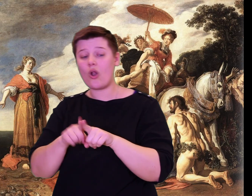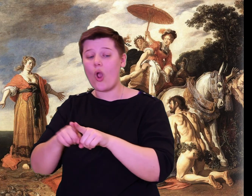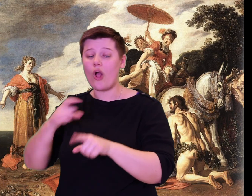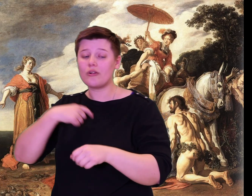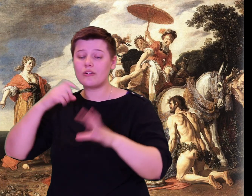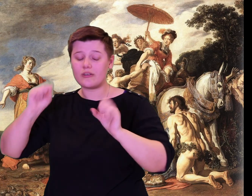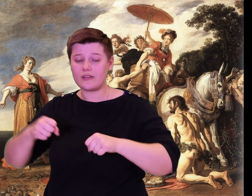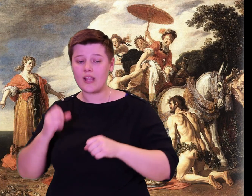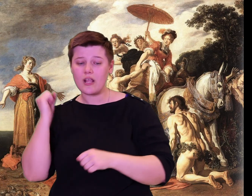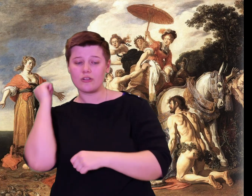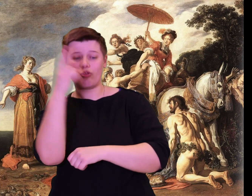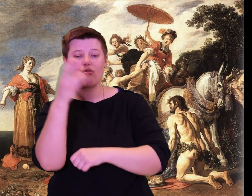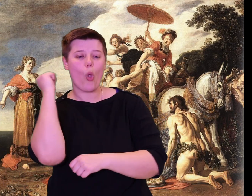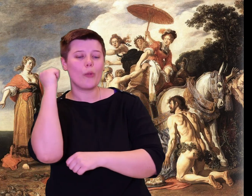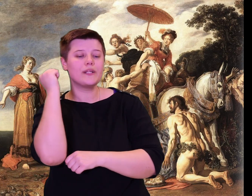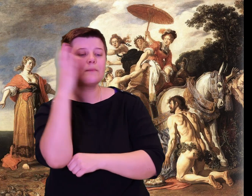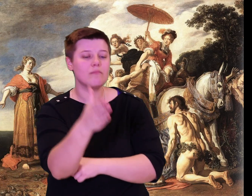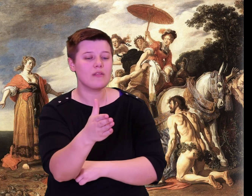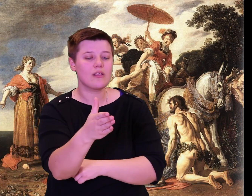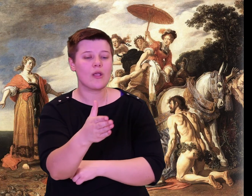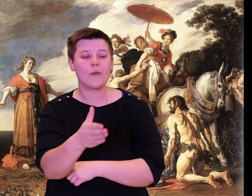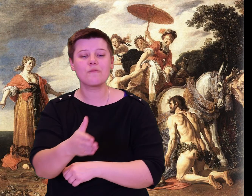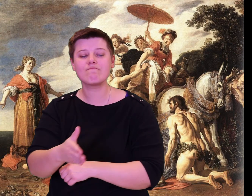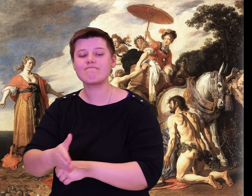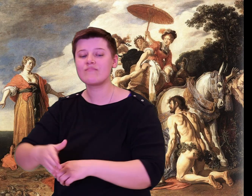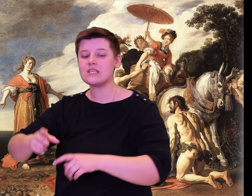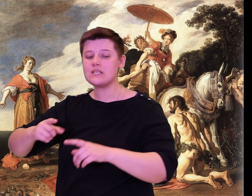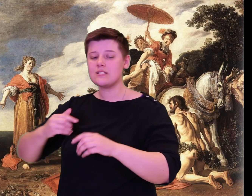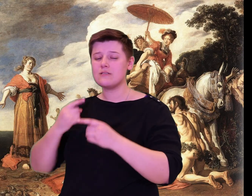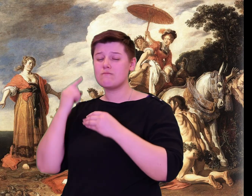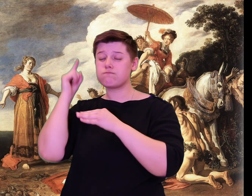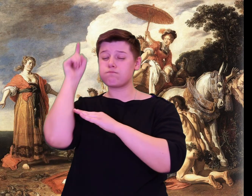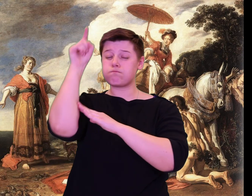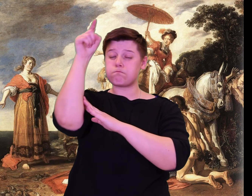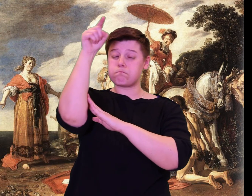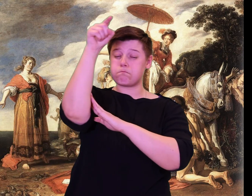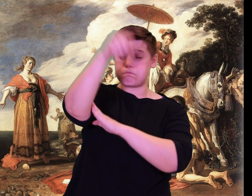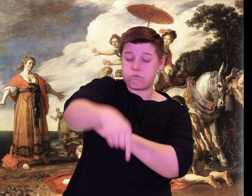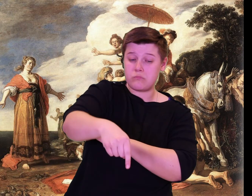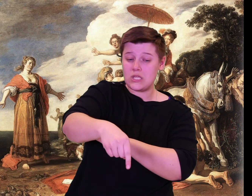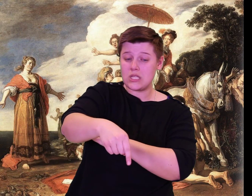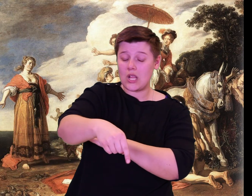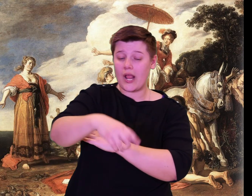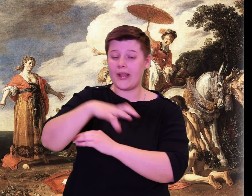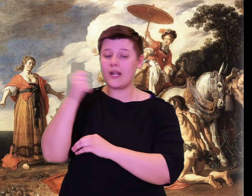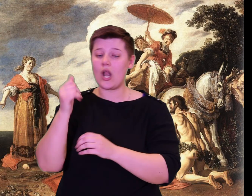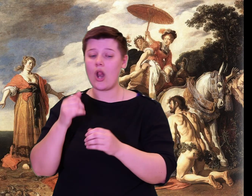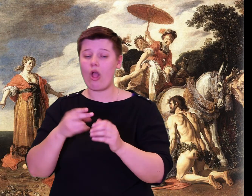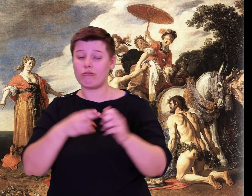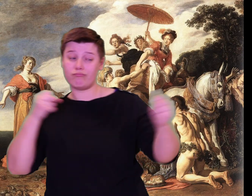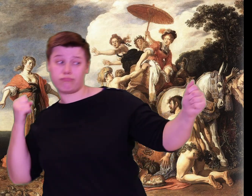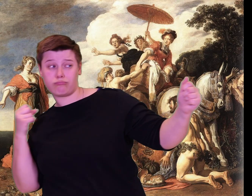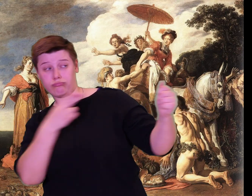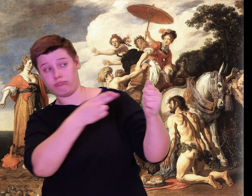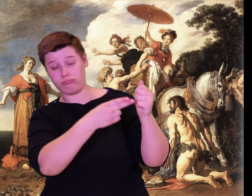But I will challenge any of you others. Test my ability, let me know yours.